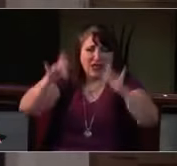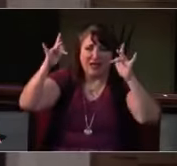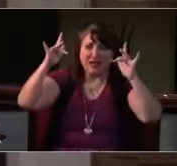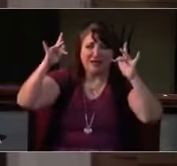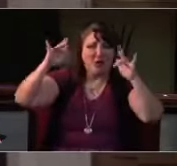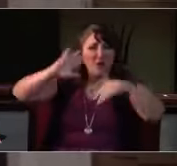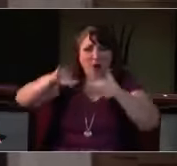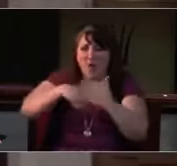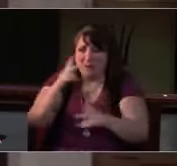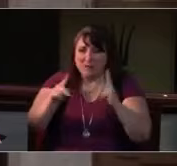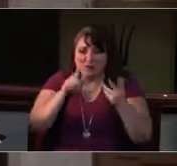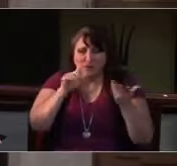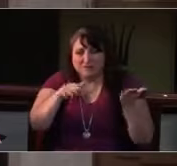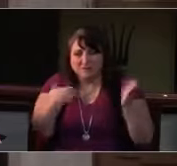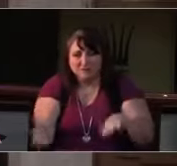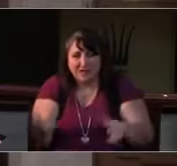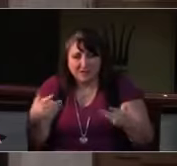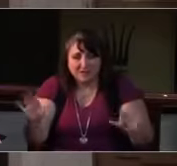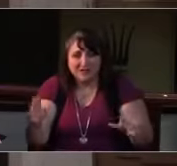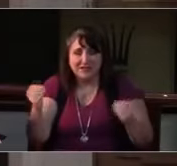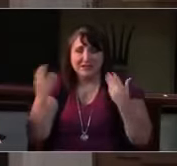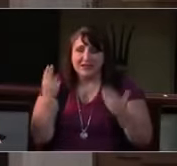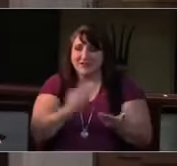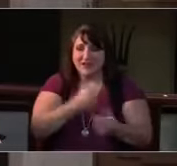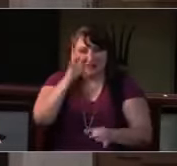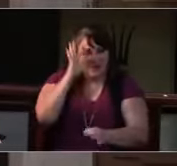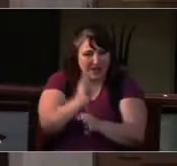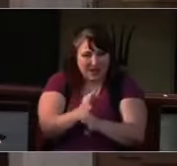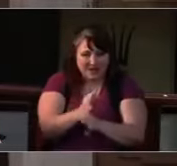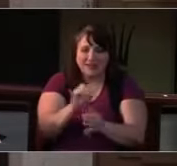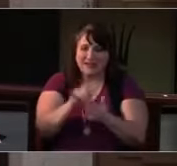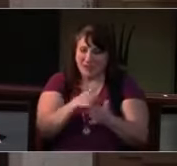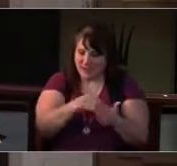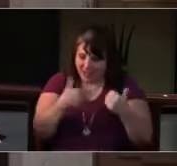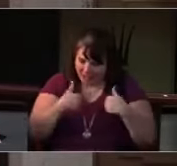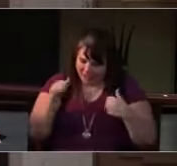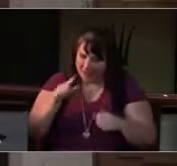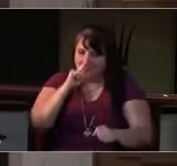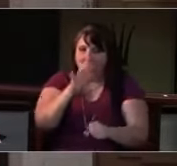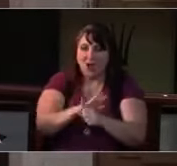for all of the dedication that you bring, to make church possible